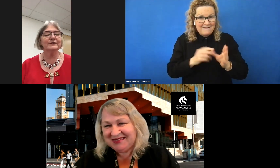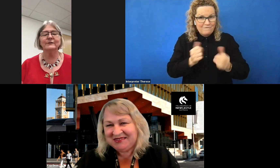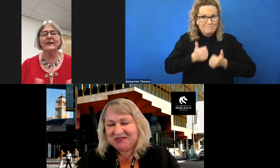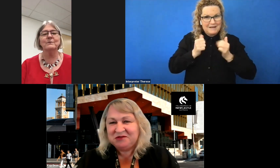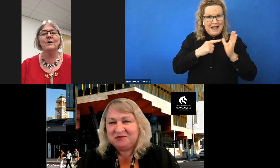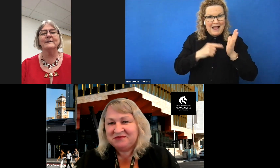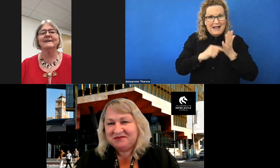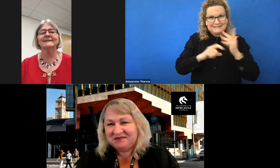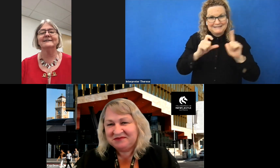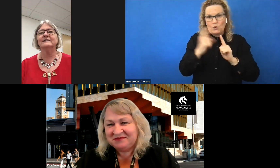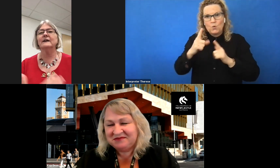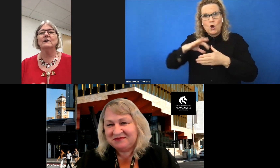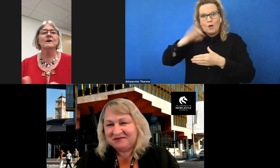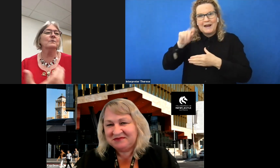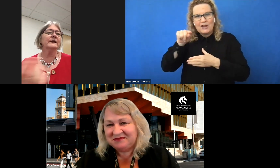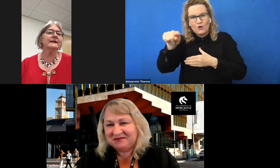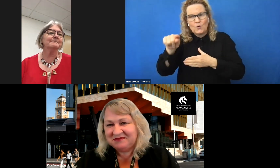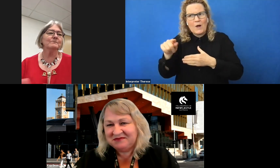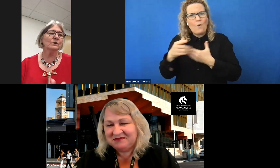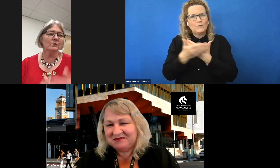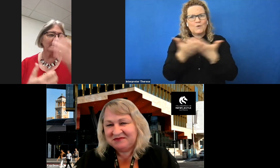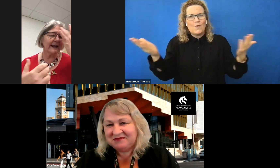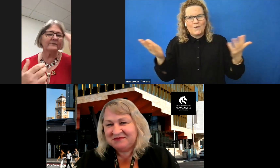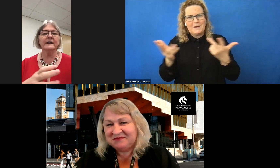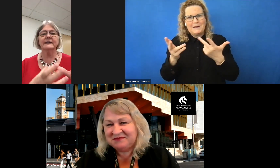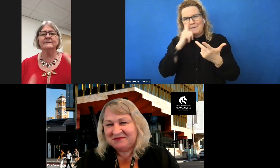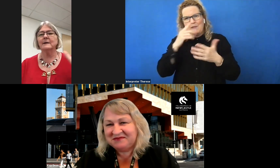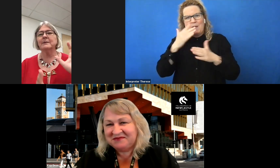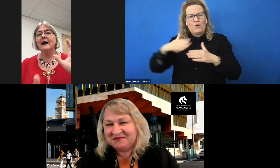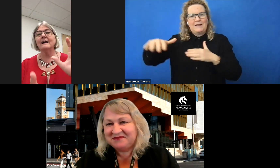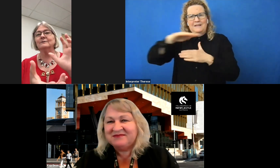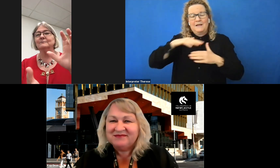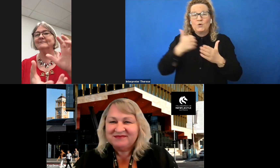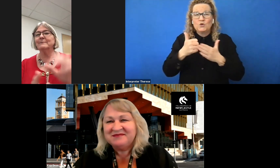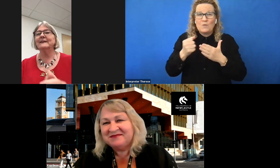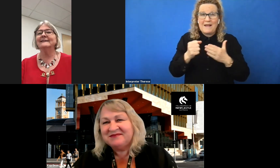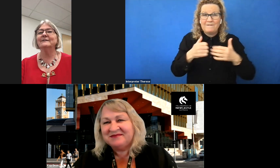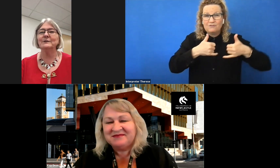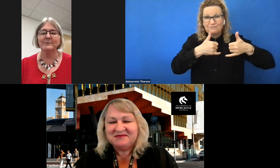you and the wider practitioners. Now, we normally have a plaque or something to give you, but